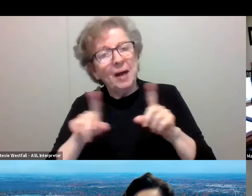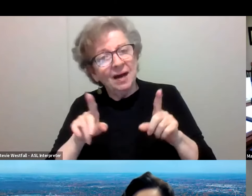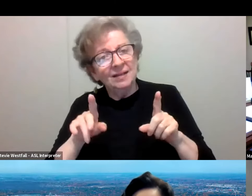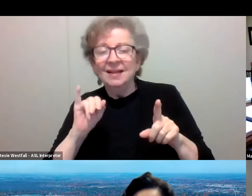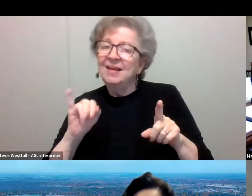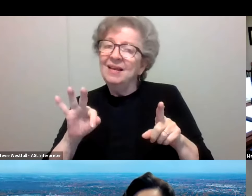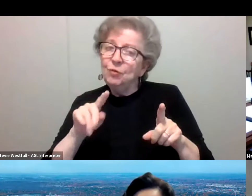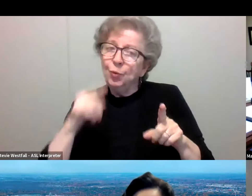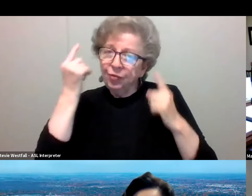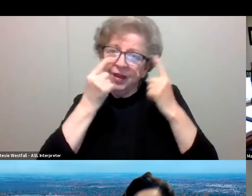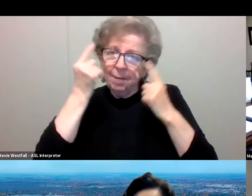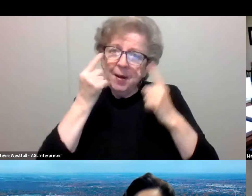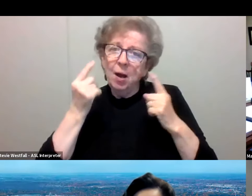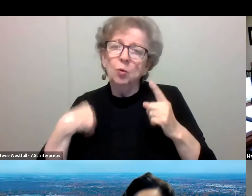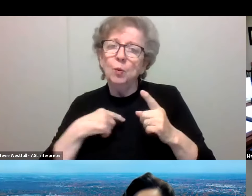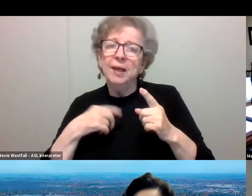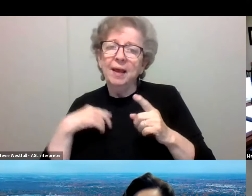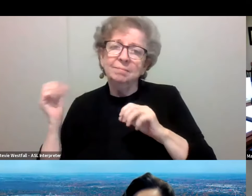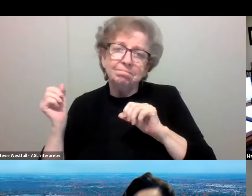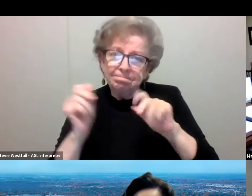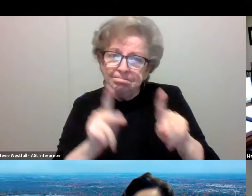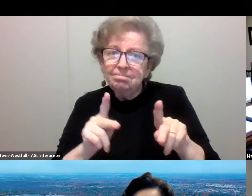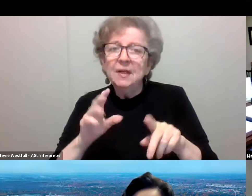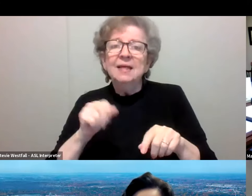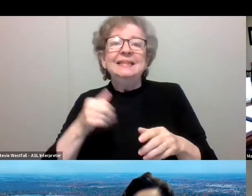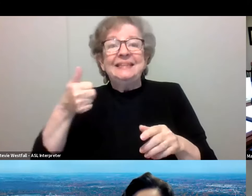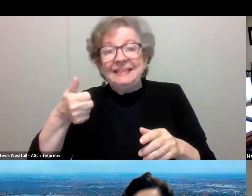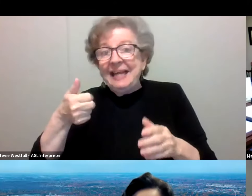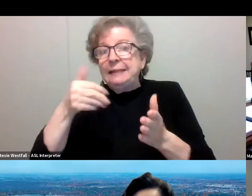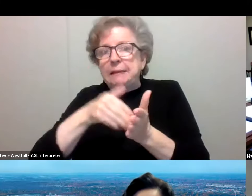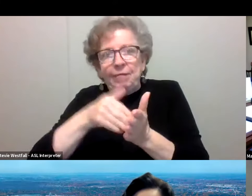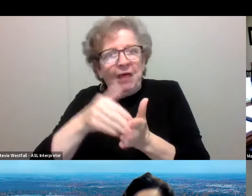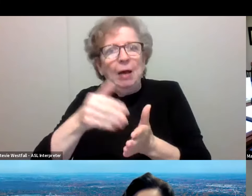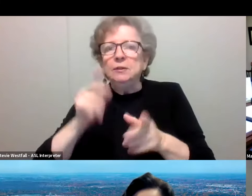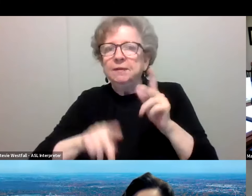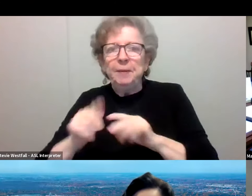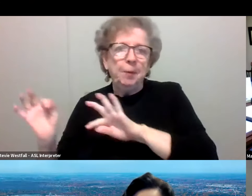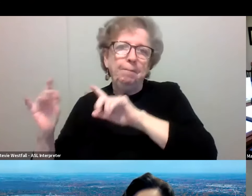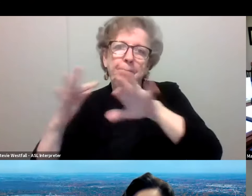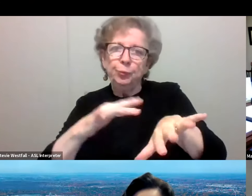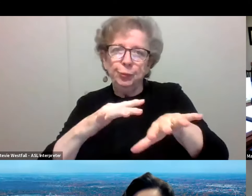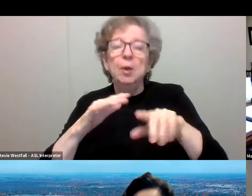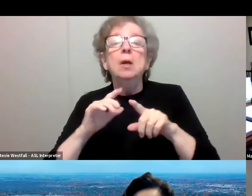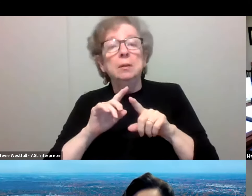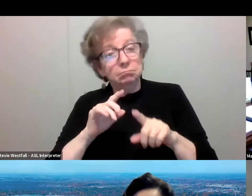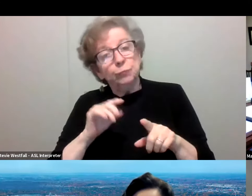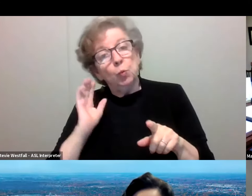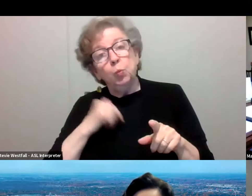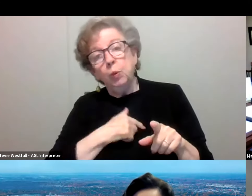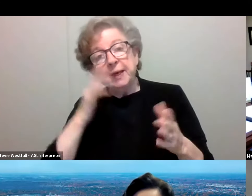repopulation of the campus of tens of thousands, you know, it was expected. And in fact, you mentioned earlier in your opening comments